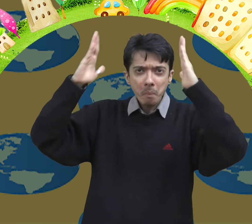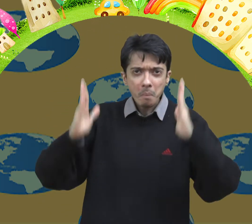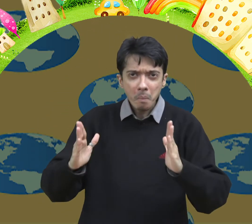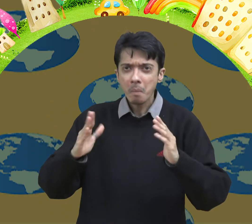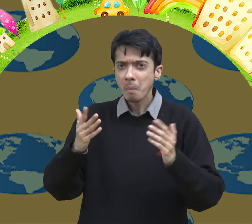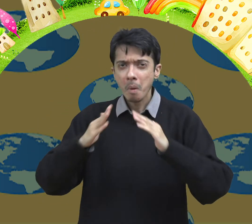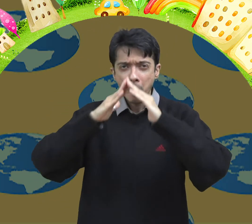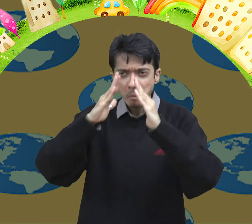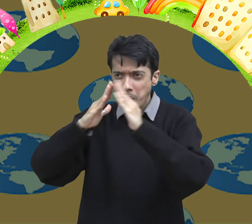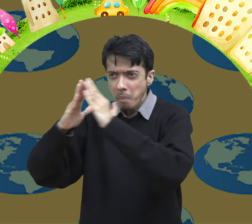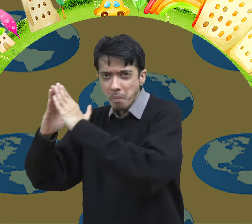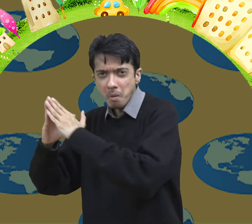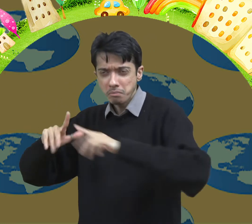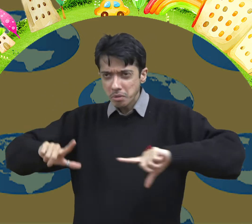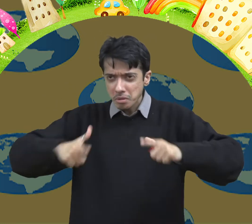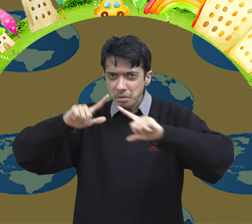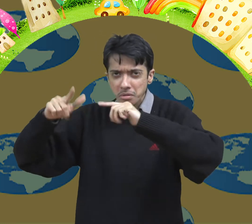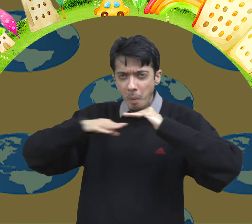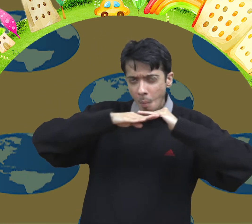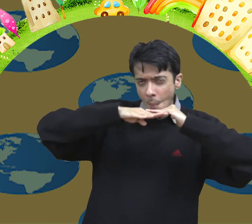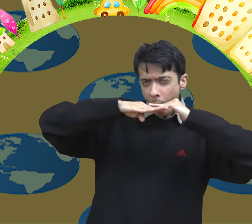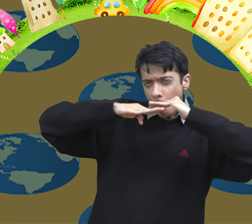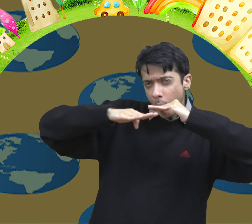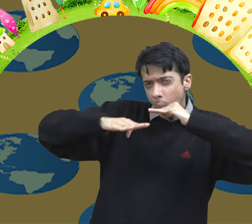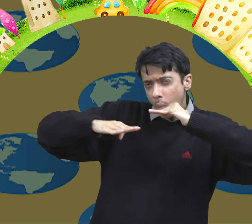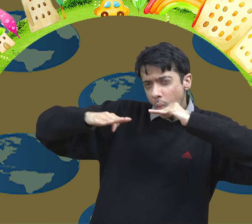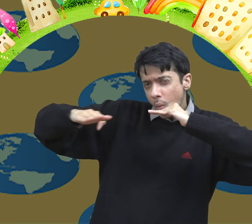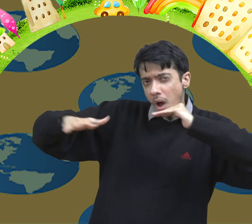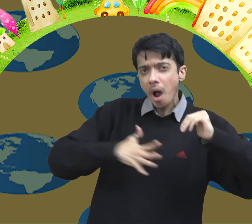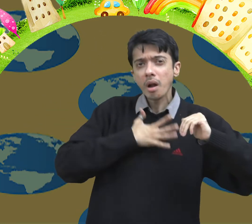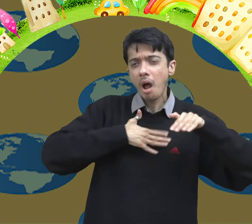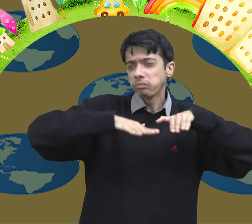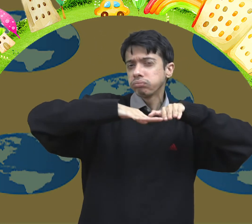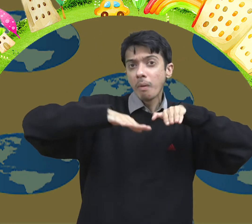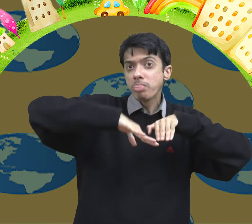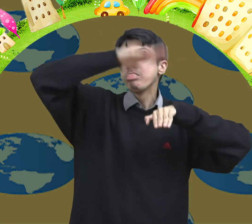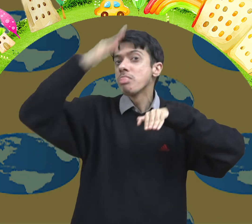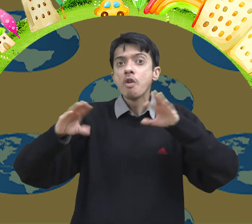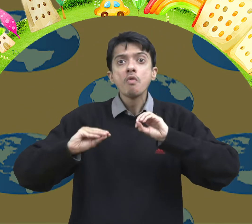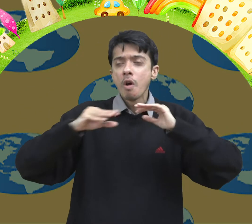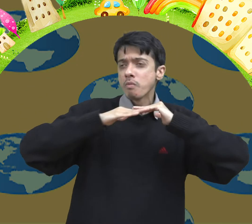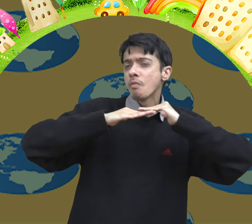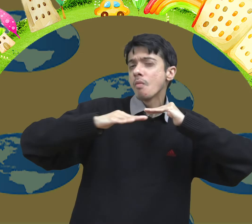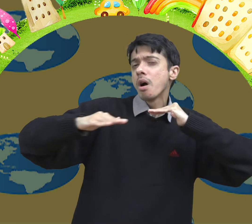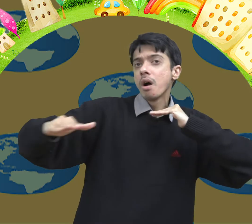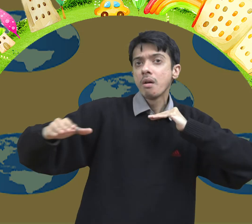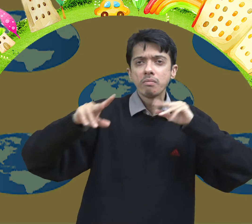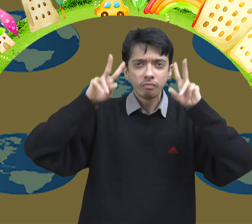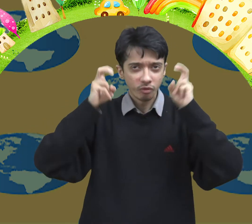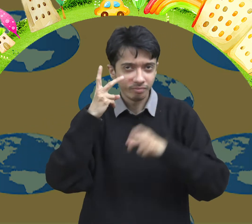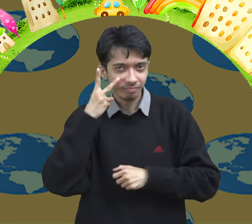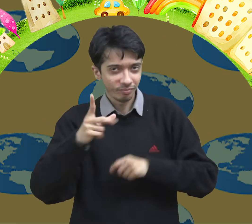A large area of flat land is called plains.